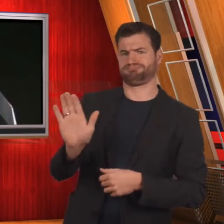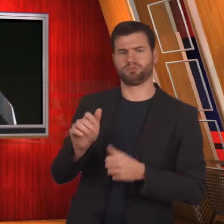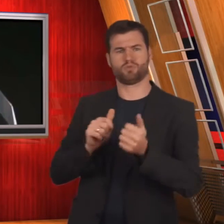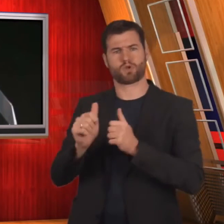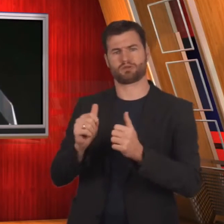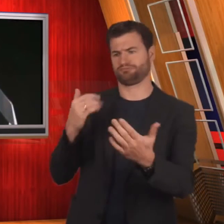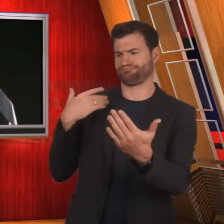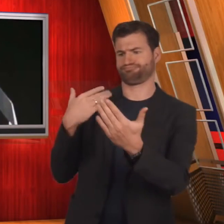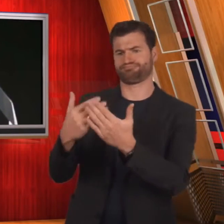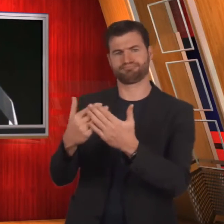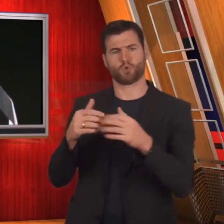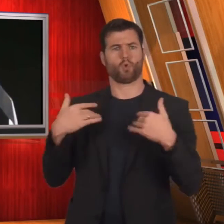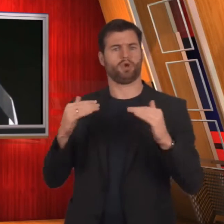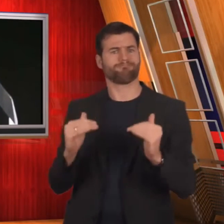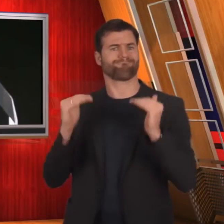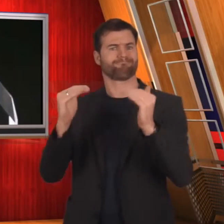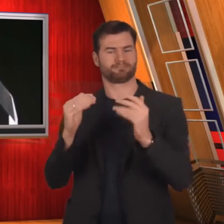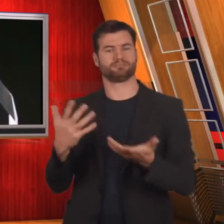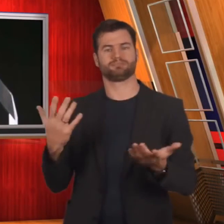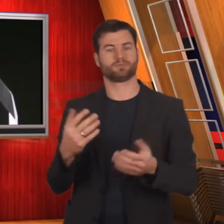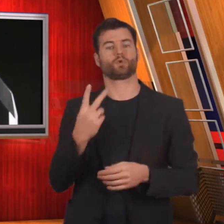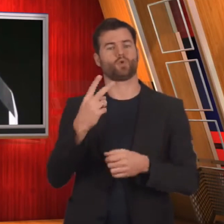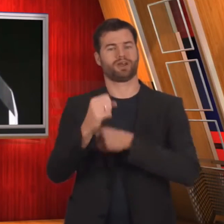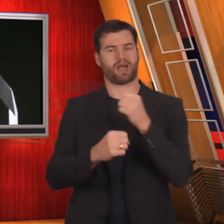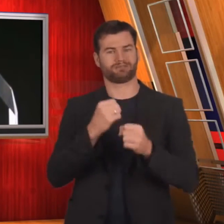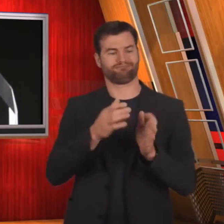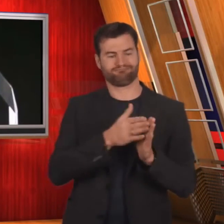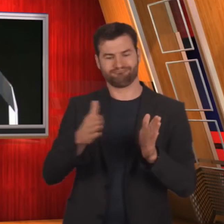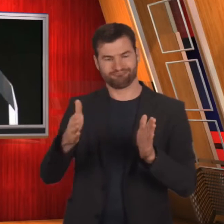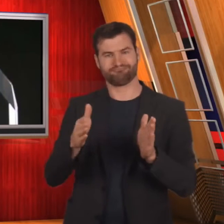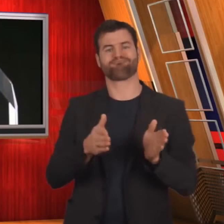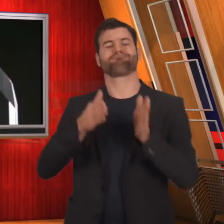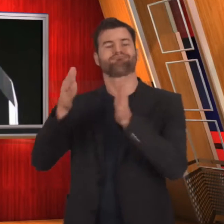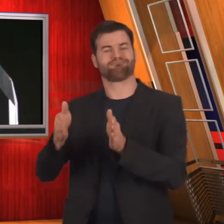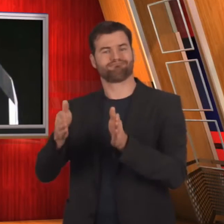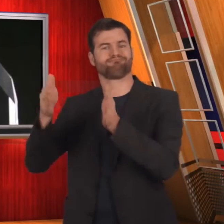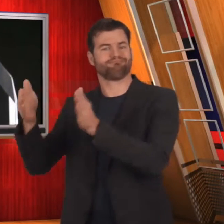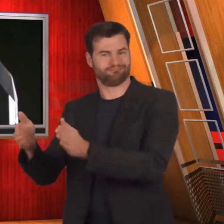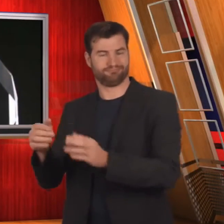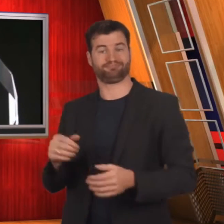to recognize their achievements in the past two years.